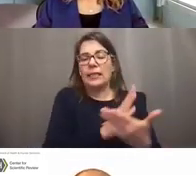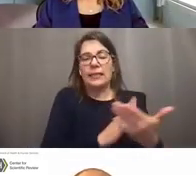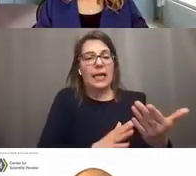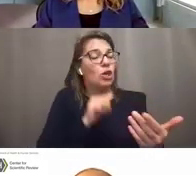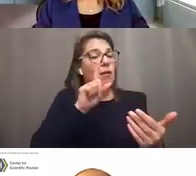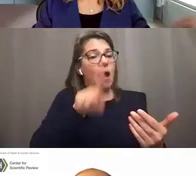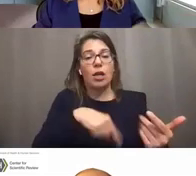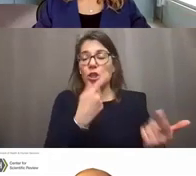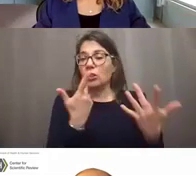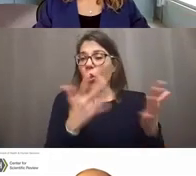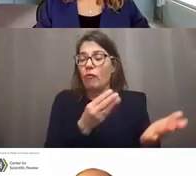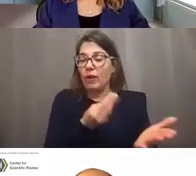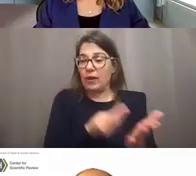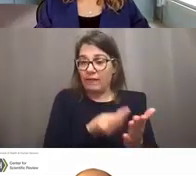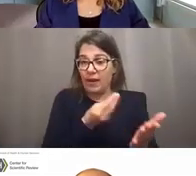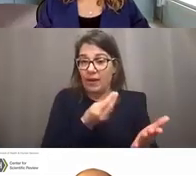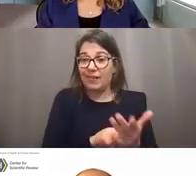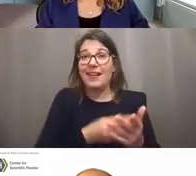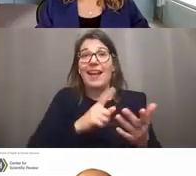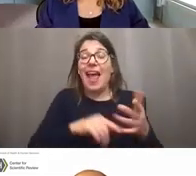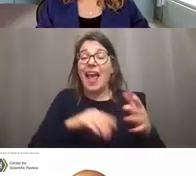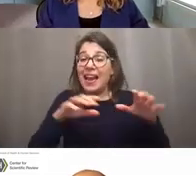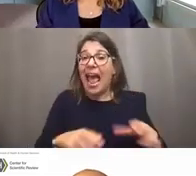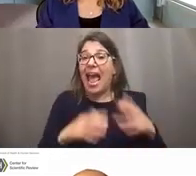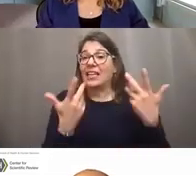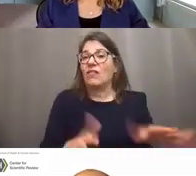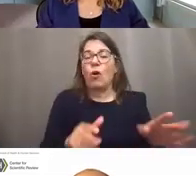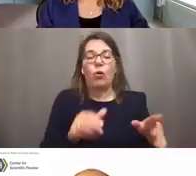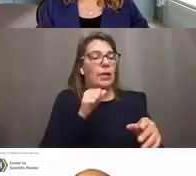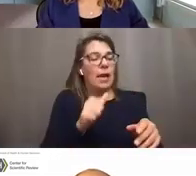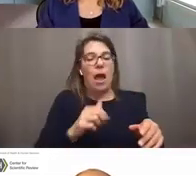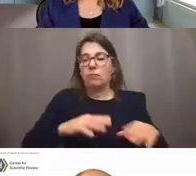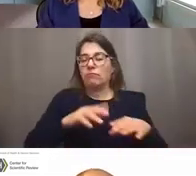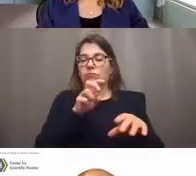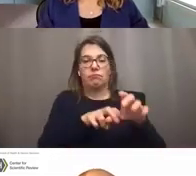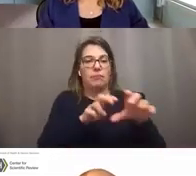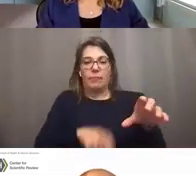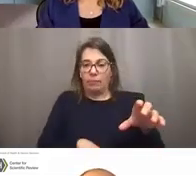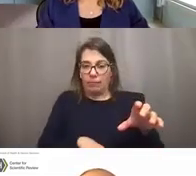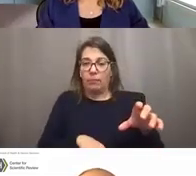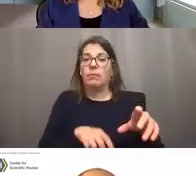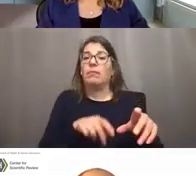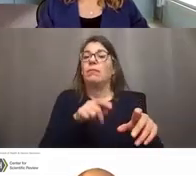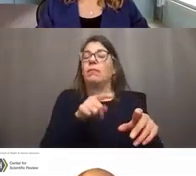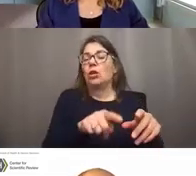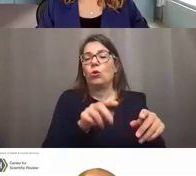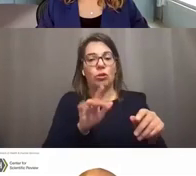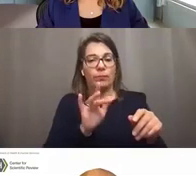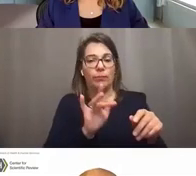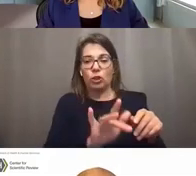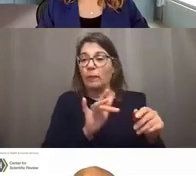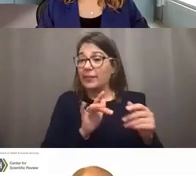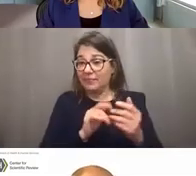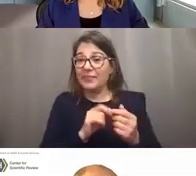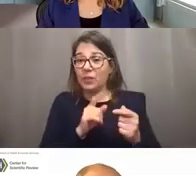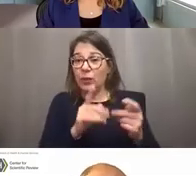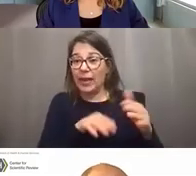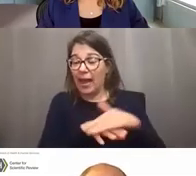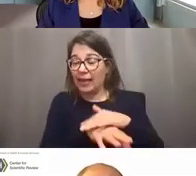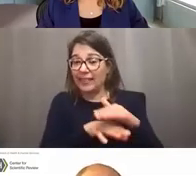And it only returns active study sections. As with Matchmaker, you just enter some text and push a button. Next slide, please. Thank you.